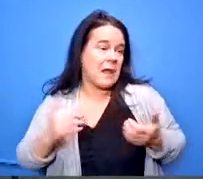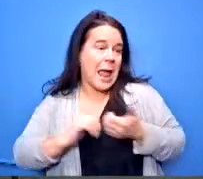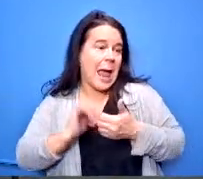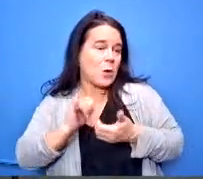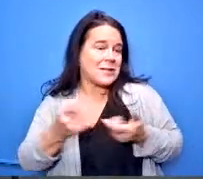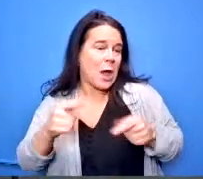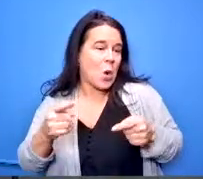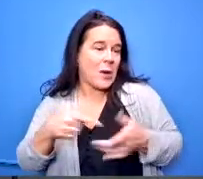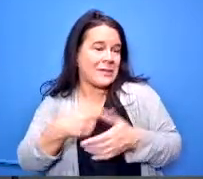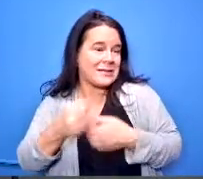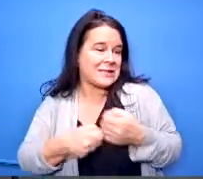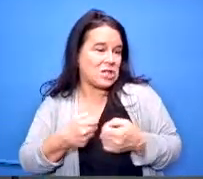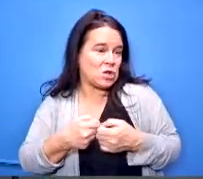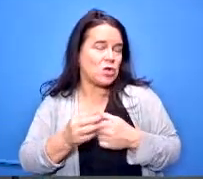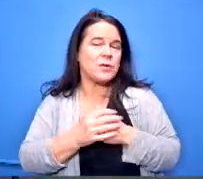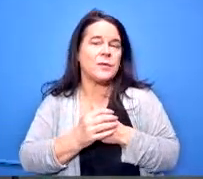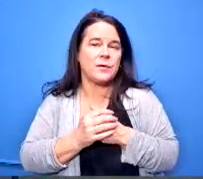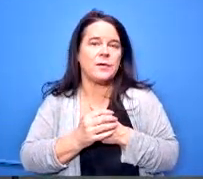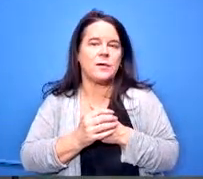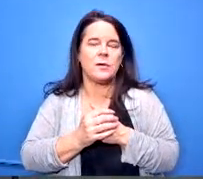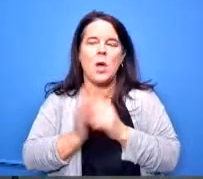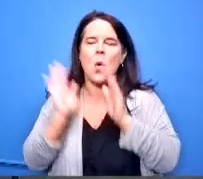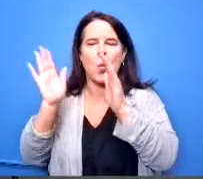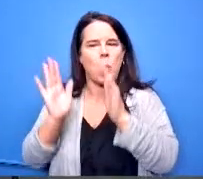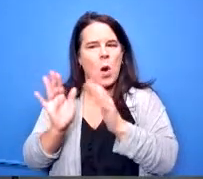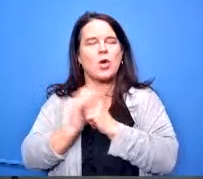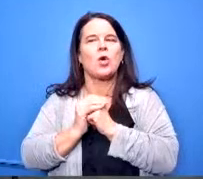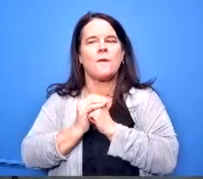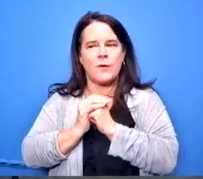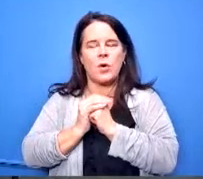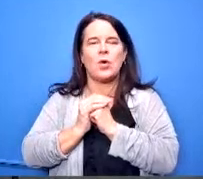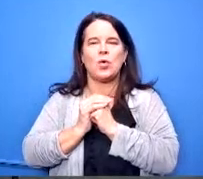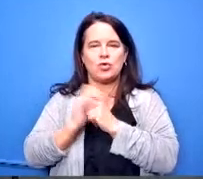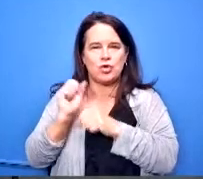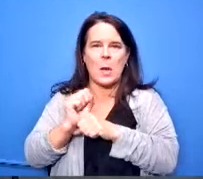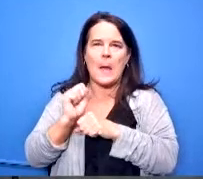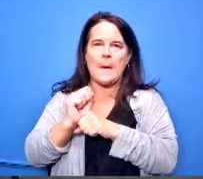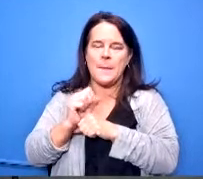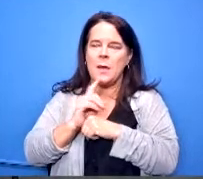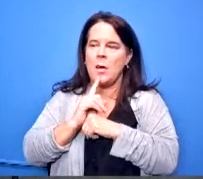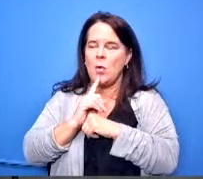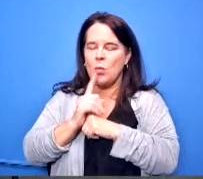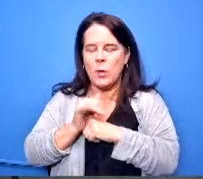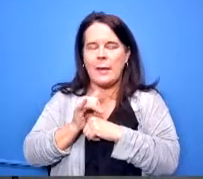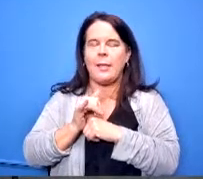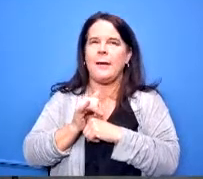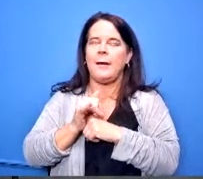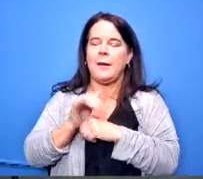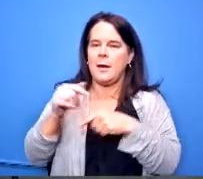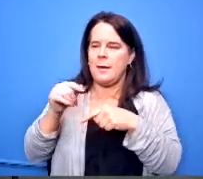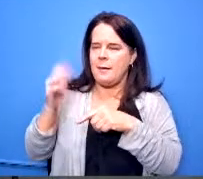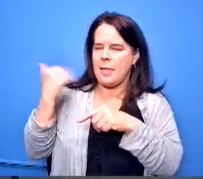um they've done a wonderful job they had to step up to the plate what in october when we had to